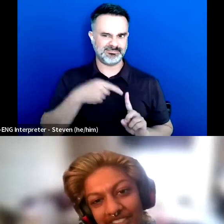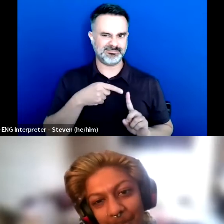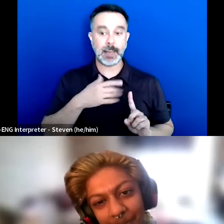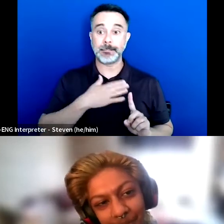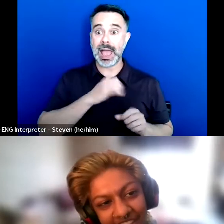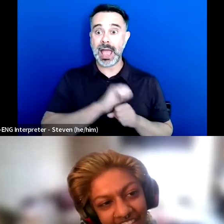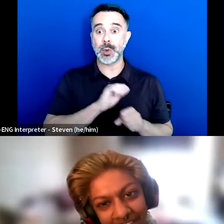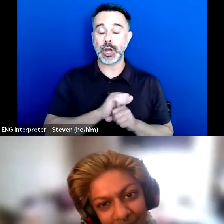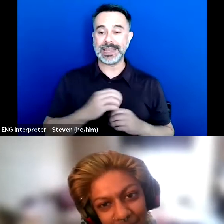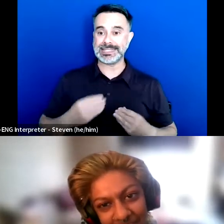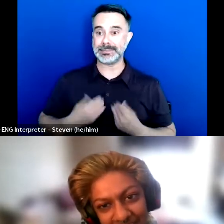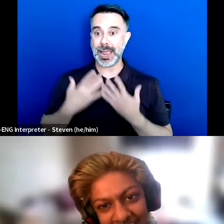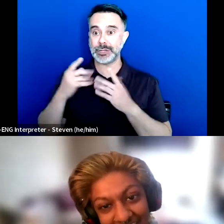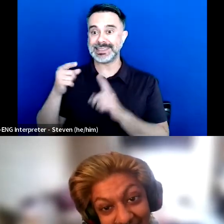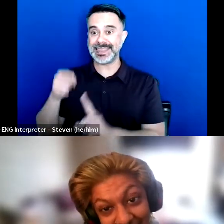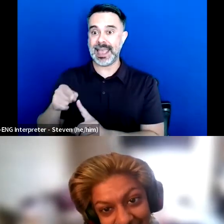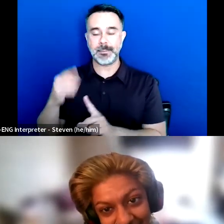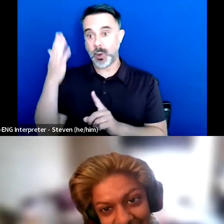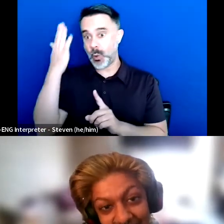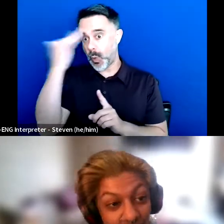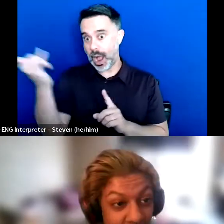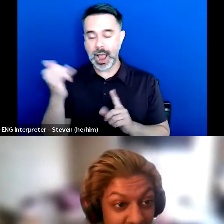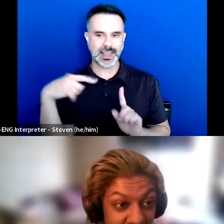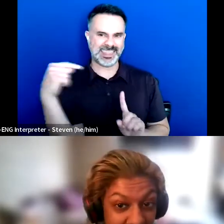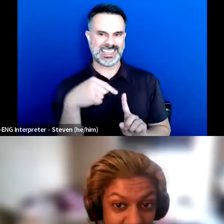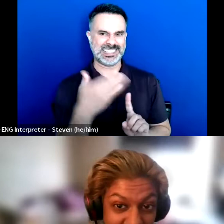it's so cool that you exist and you're ashamed of it.